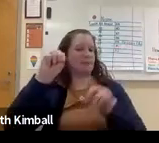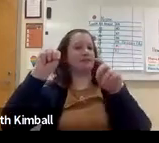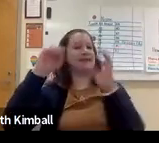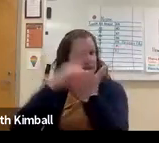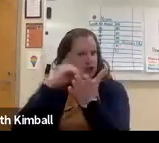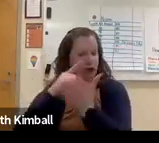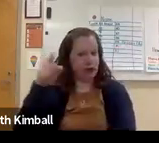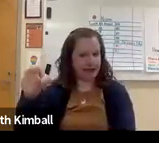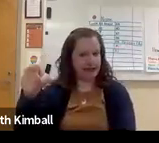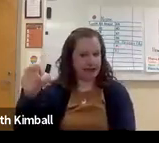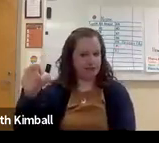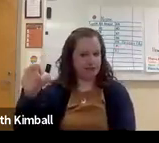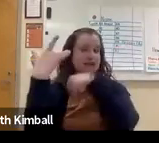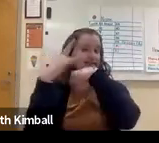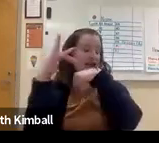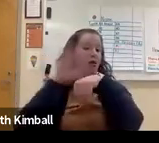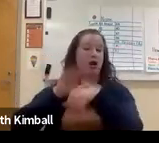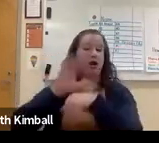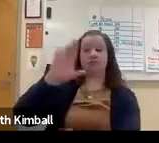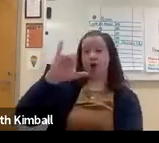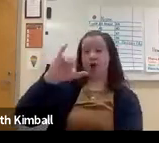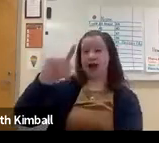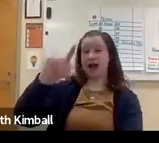And they do have a STEM dictionary as well.